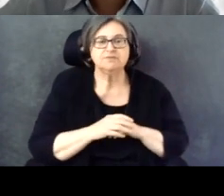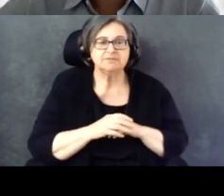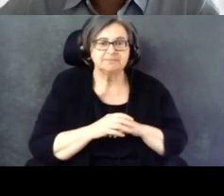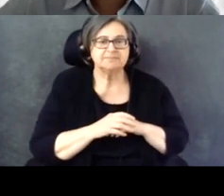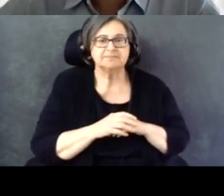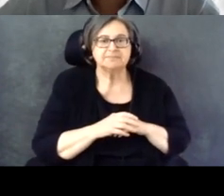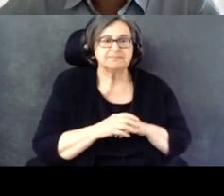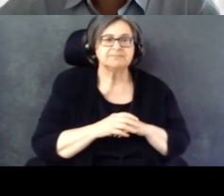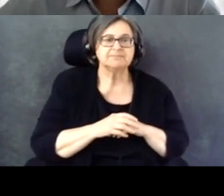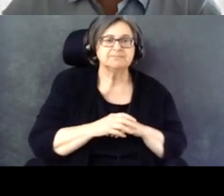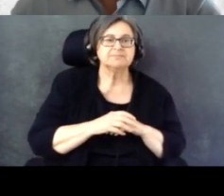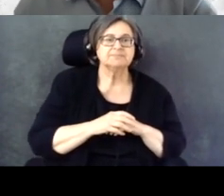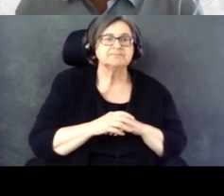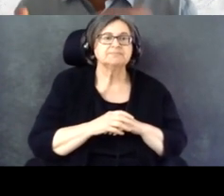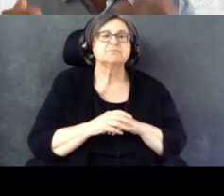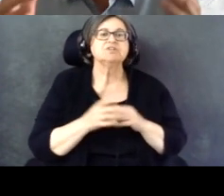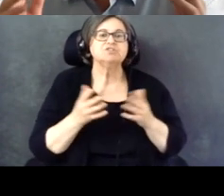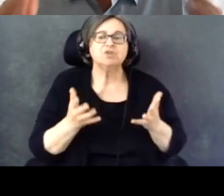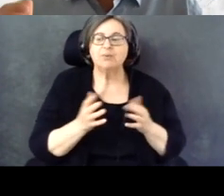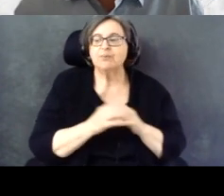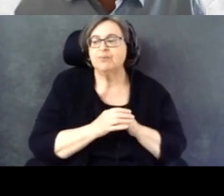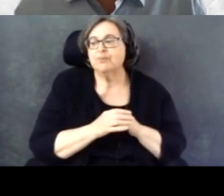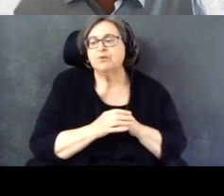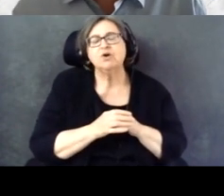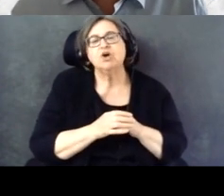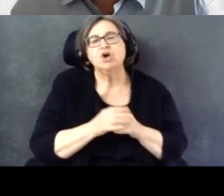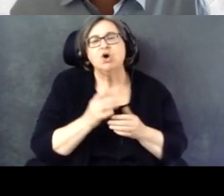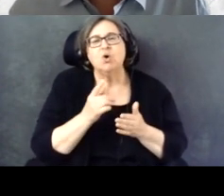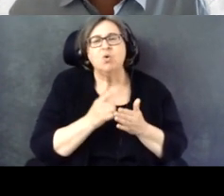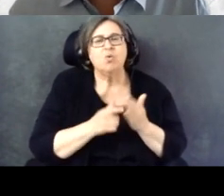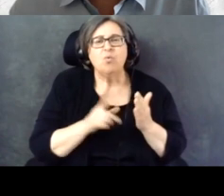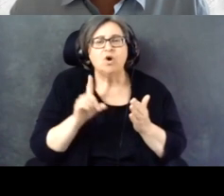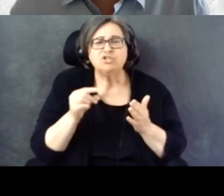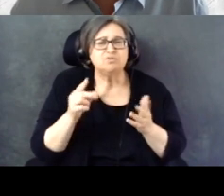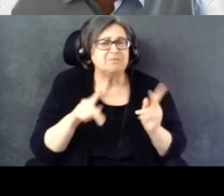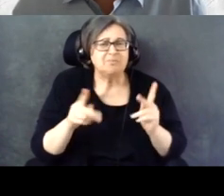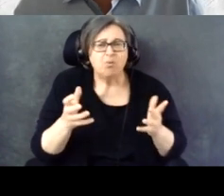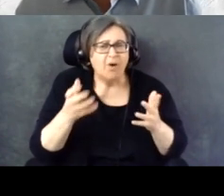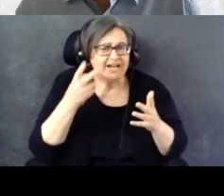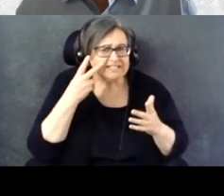So, just what do they want to see though?